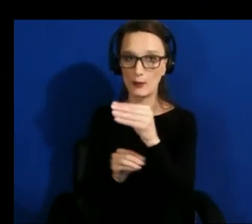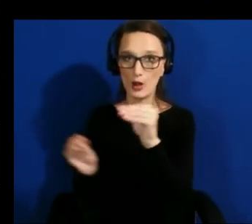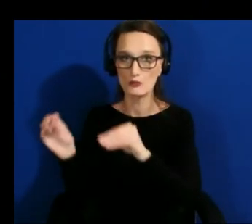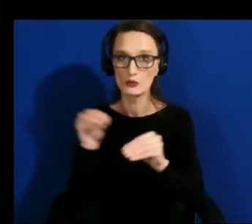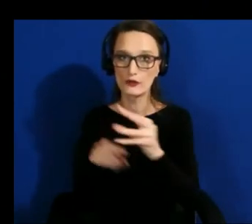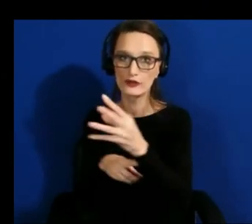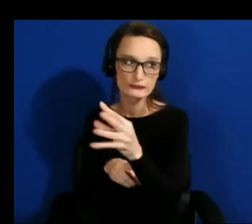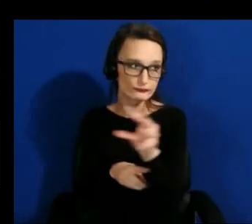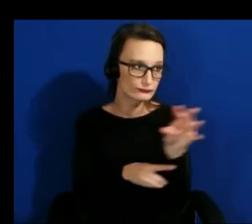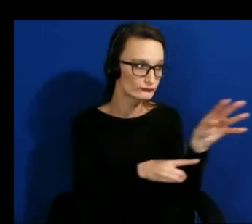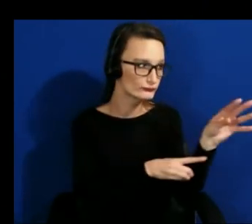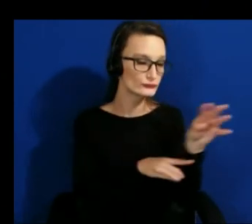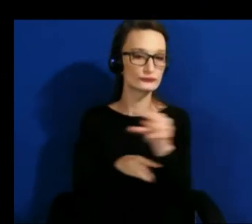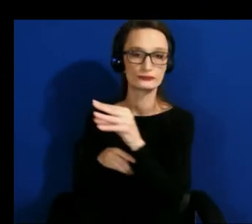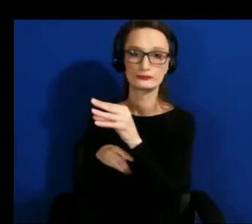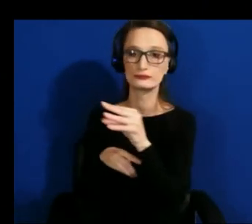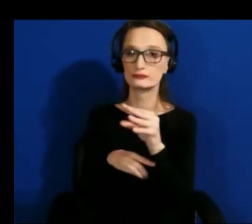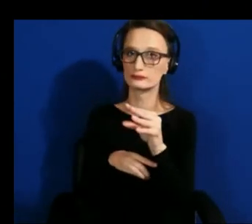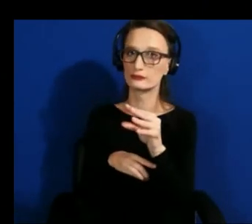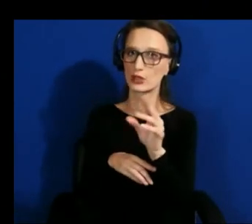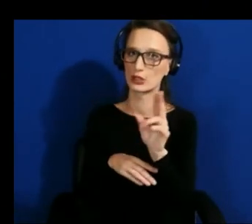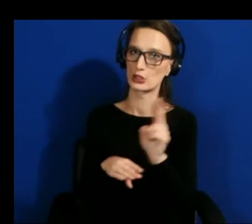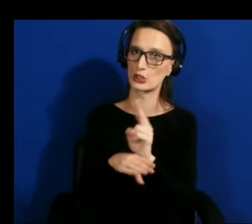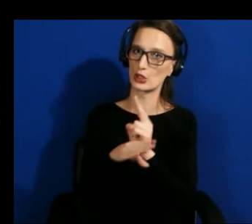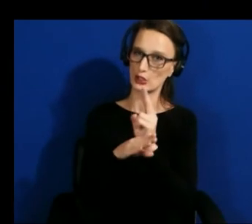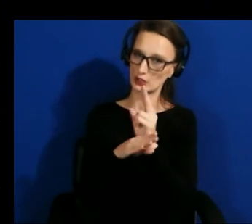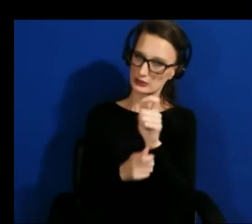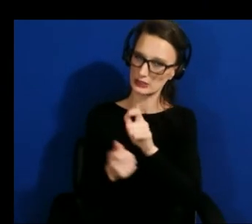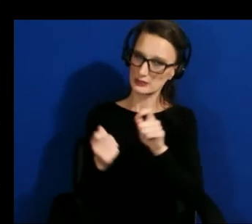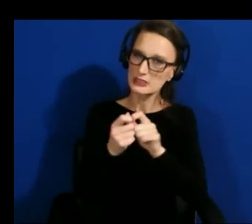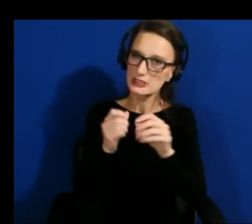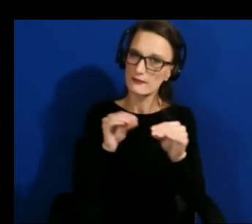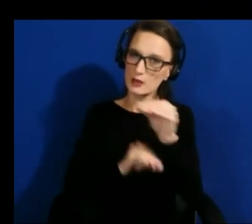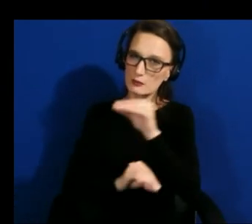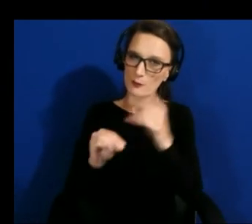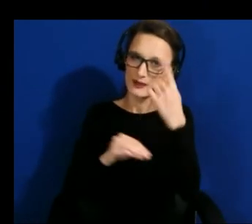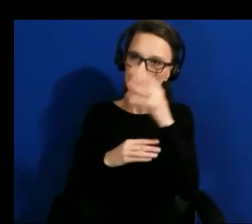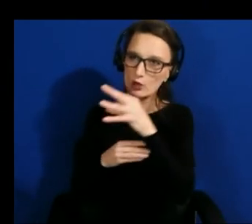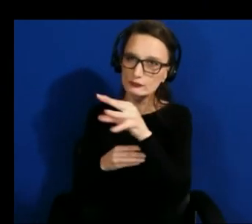um you know working on how we can make ar more accessible to people with mobility impairments